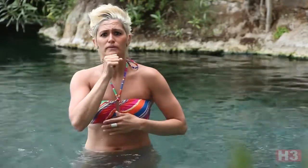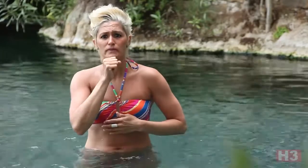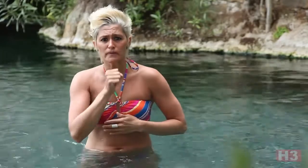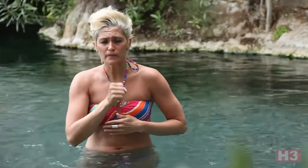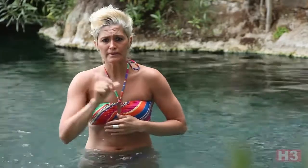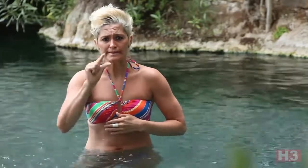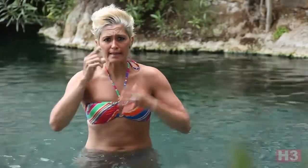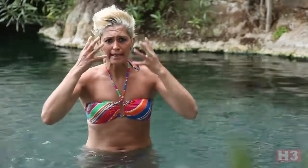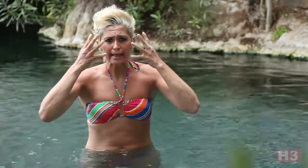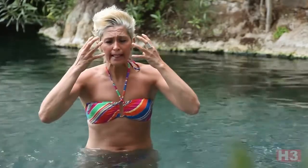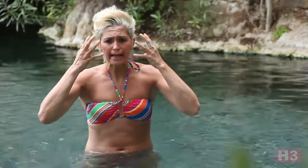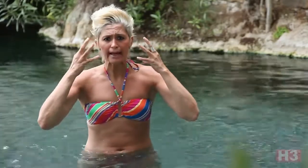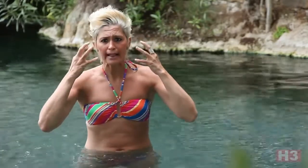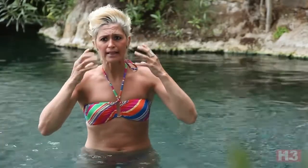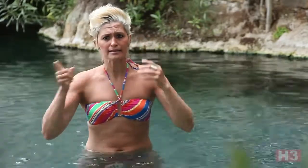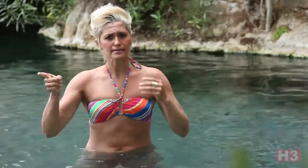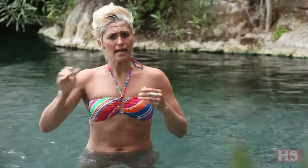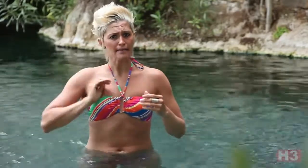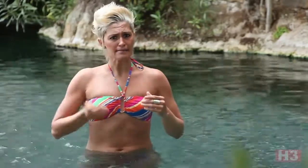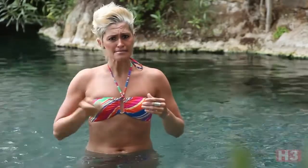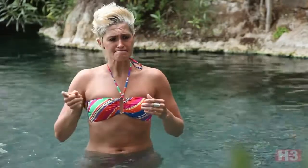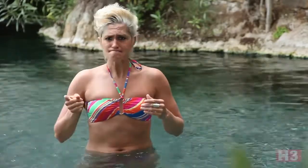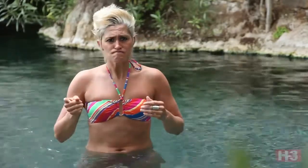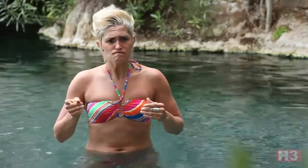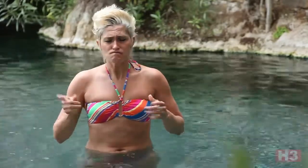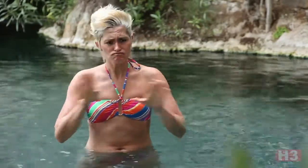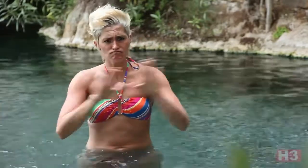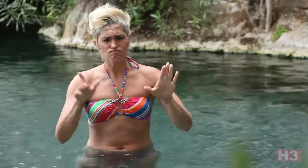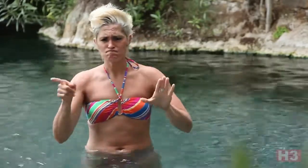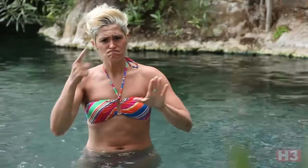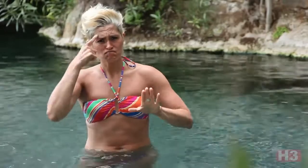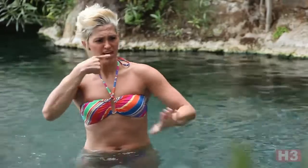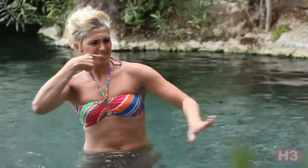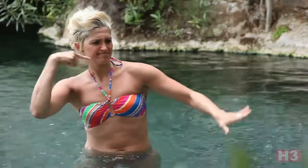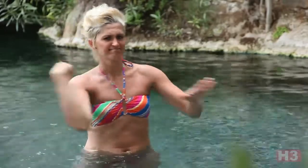When she started to age, developing wrinkles, She could not accept the fact